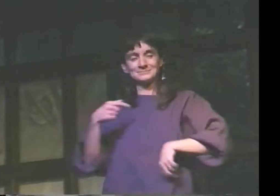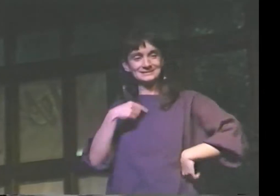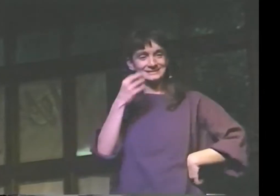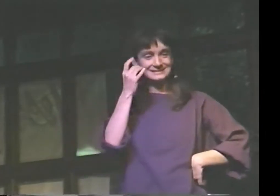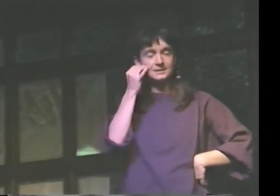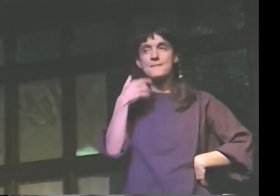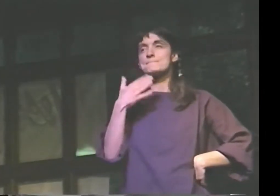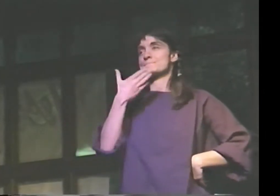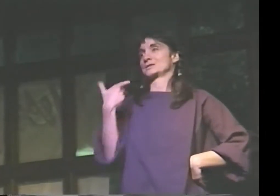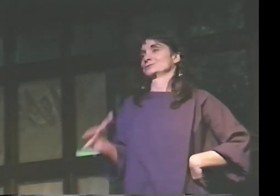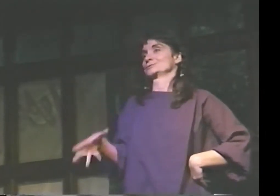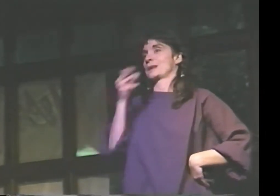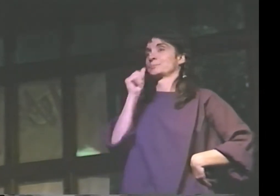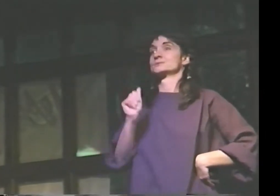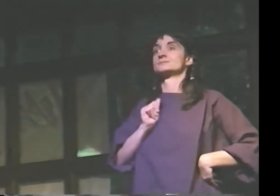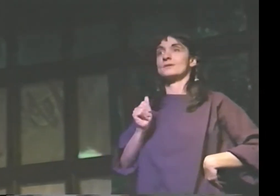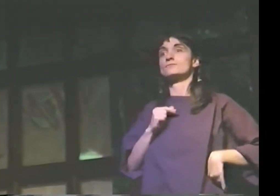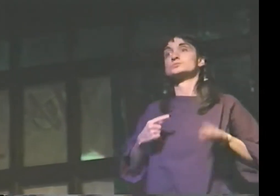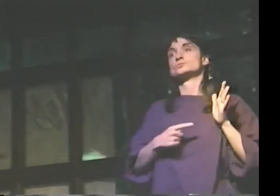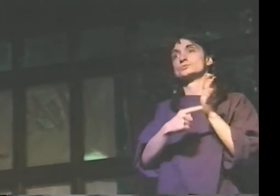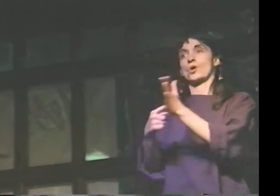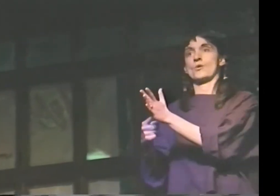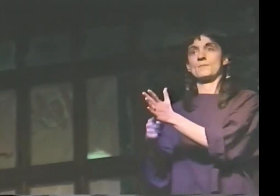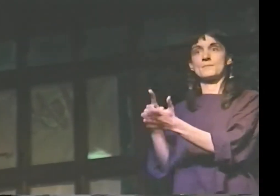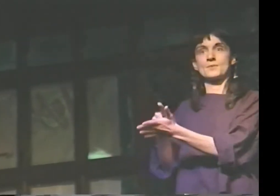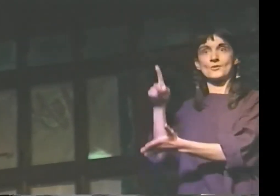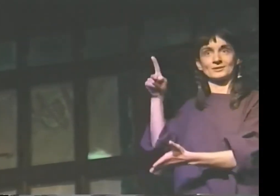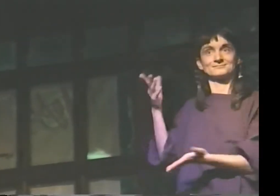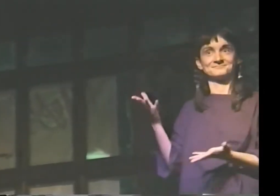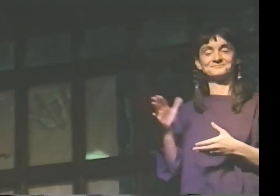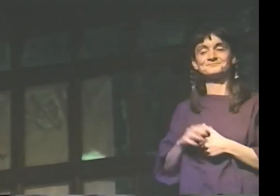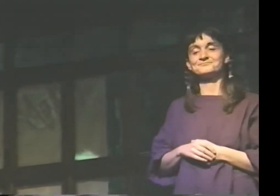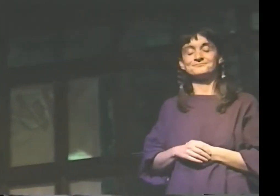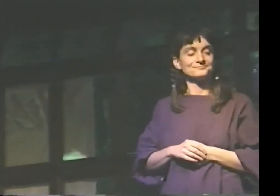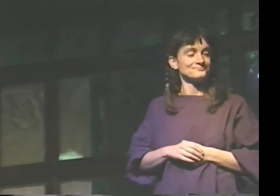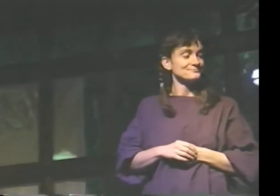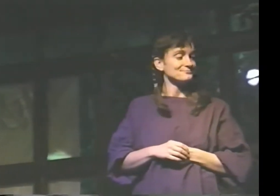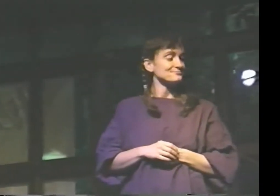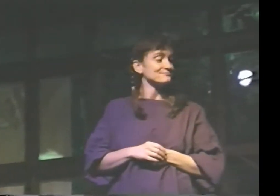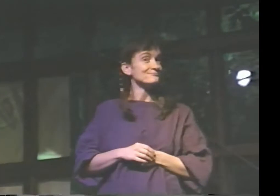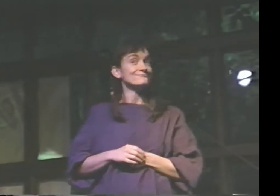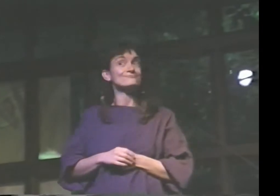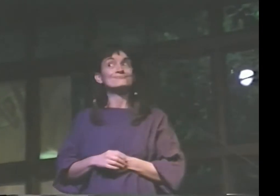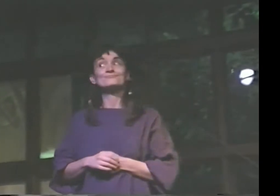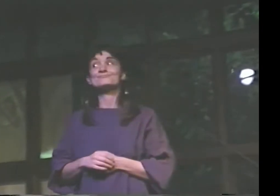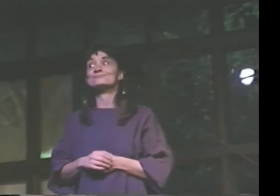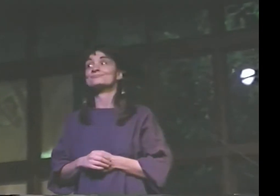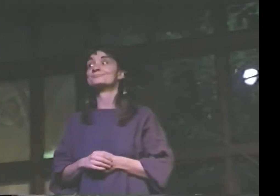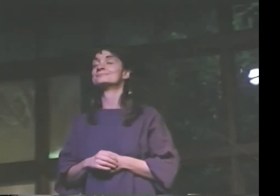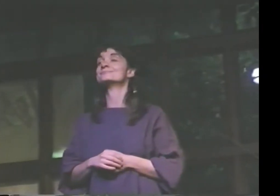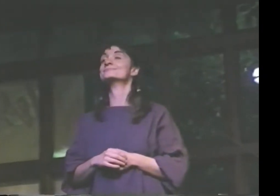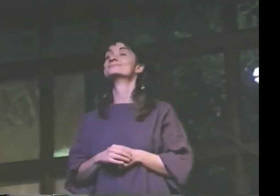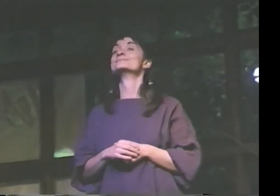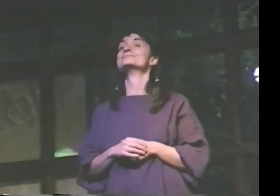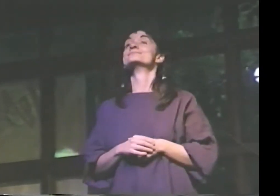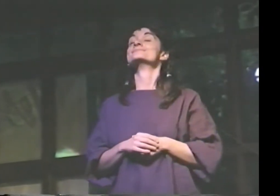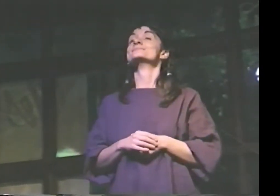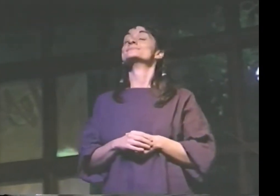I WANTED TO SHOW AS MANY POEMS AS POSSIBLE, BUT I HAD TO--GUESS--SO, WHAT I'LL HAVE TO DO IS JUST SHUT UP AND START SHOWING YOU THEM.